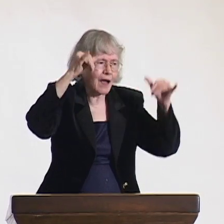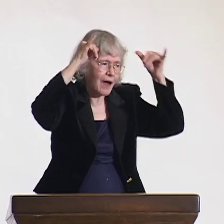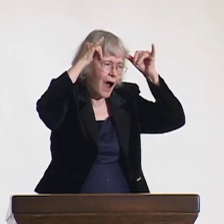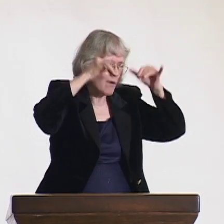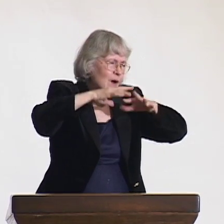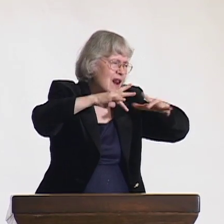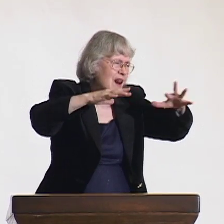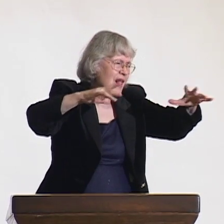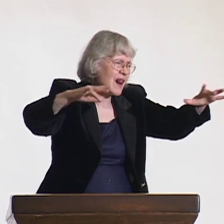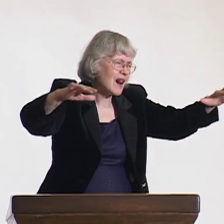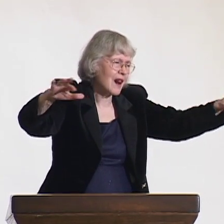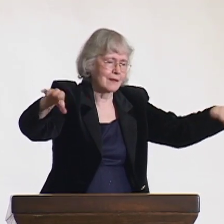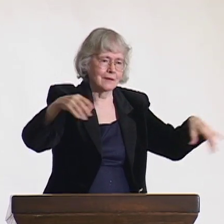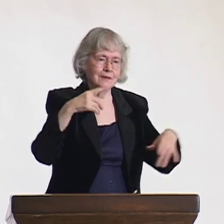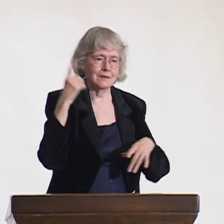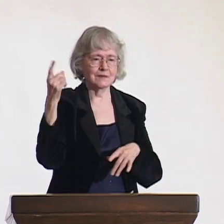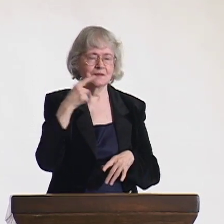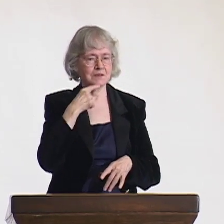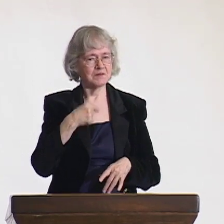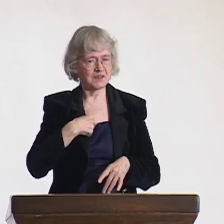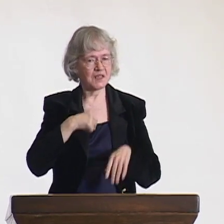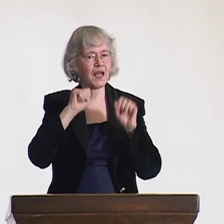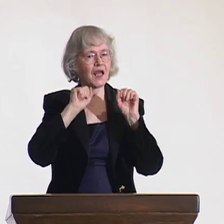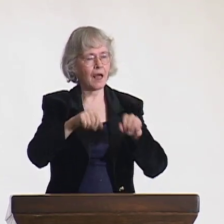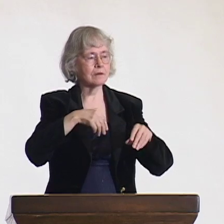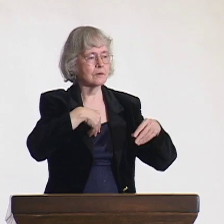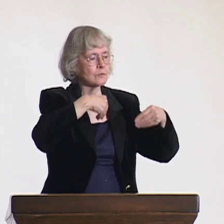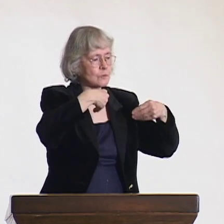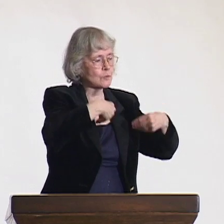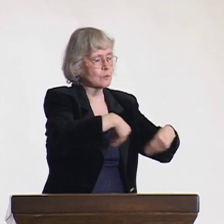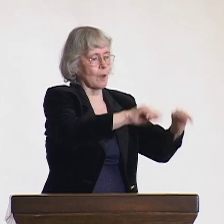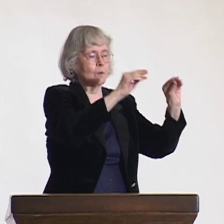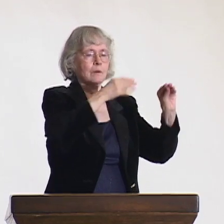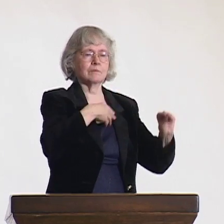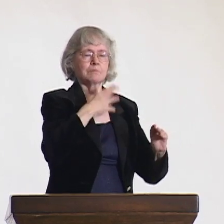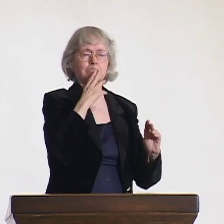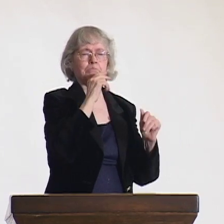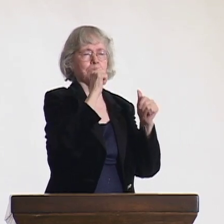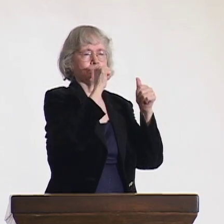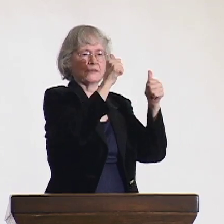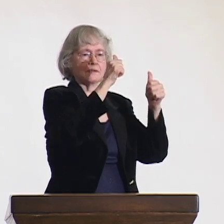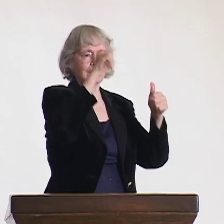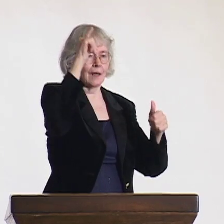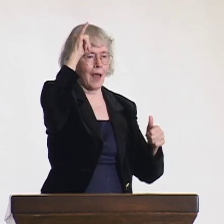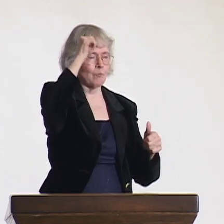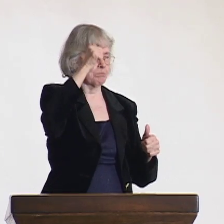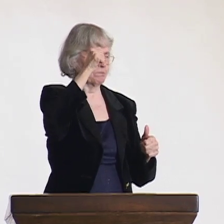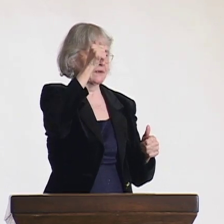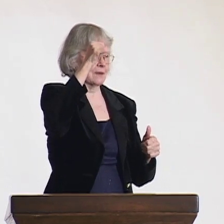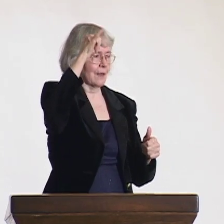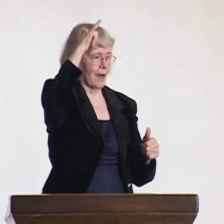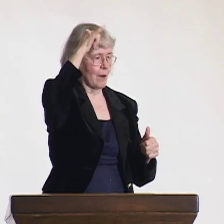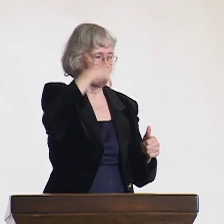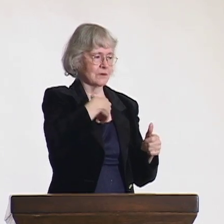His father owned a large farm of cattle, and he decided that he would sell how ever many cattle